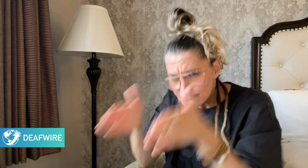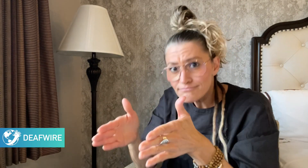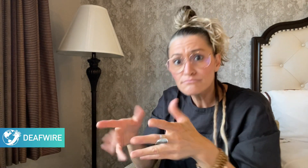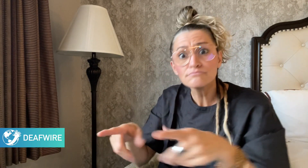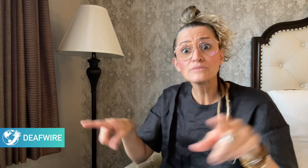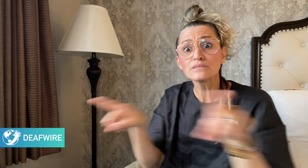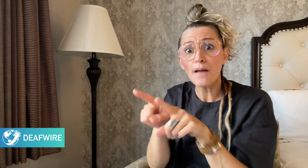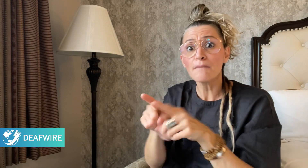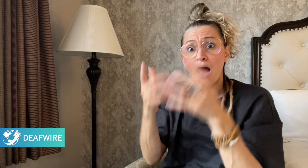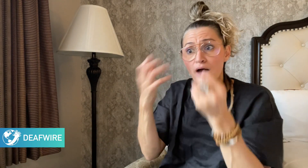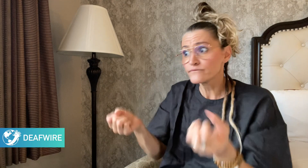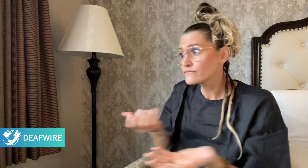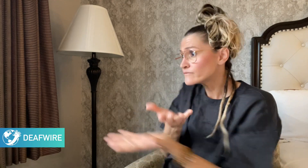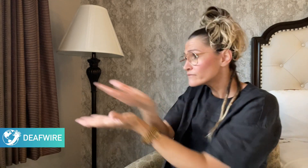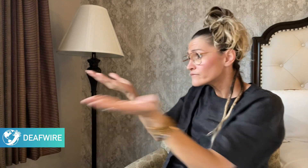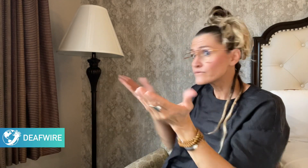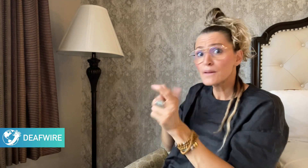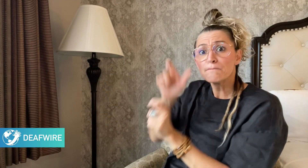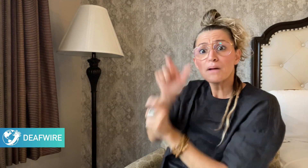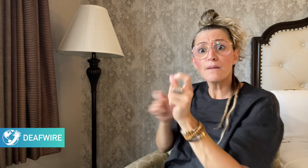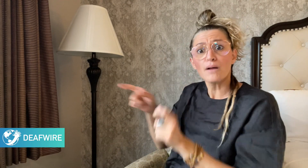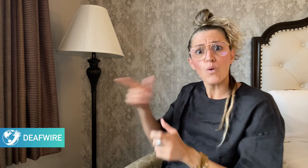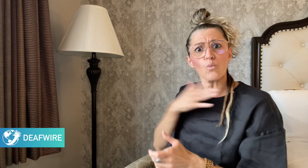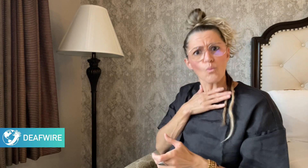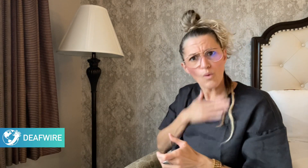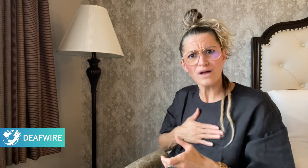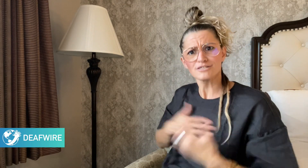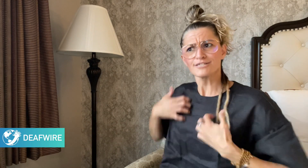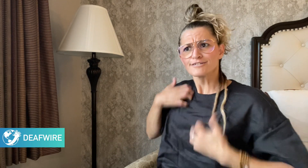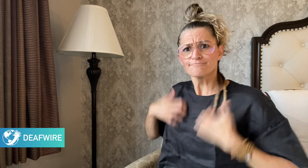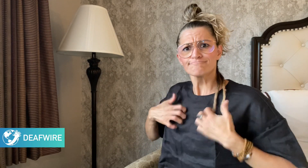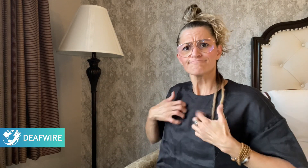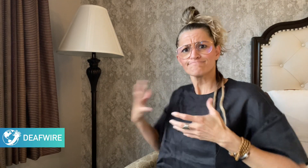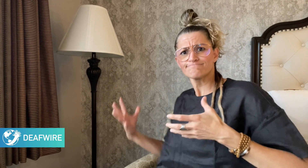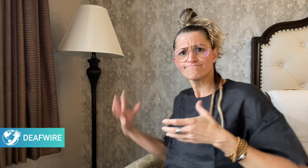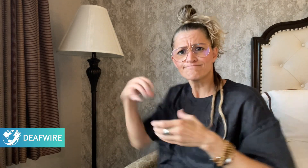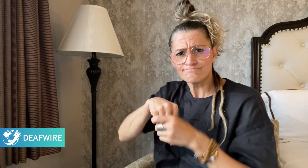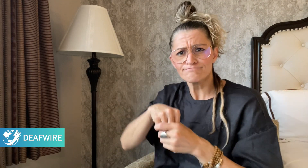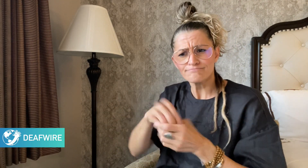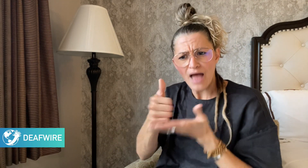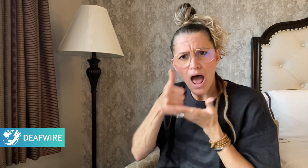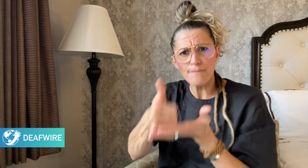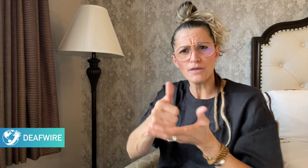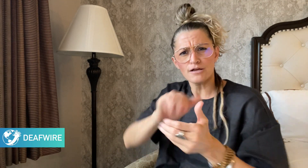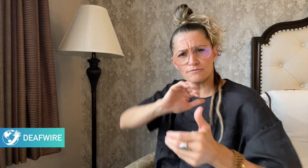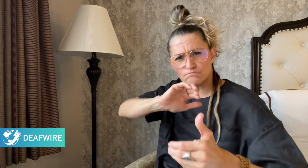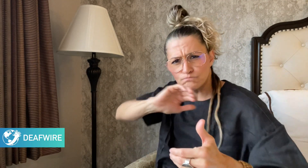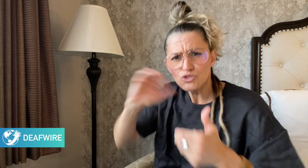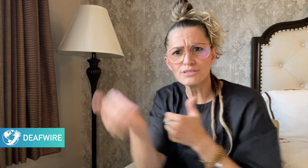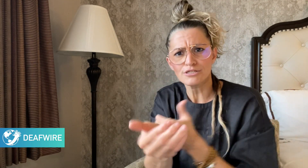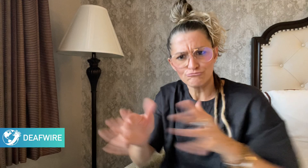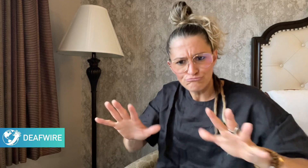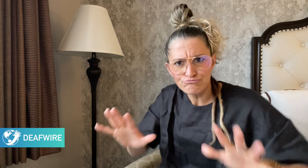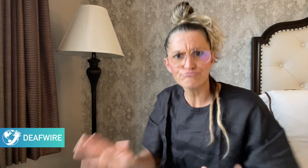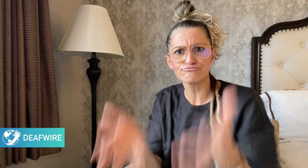are interested in protecting and promoting the language.